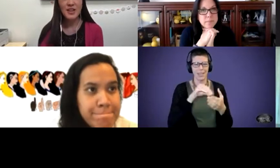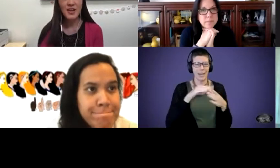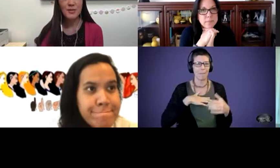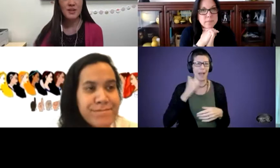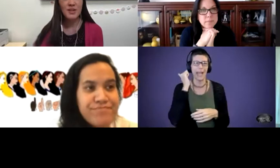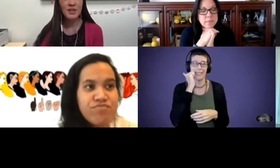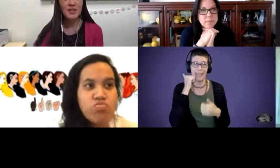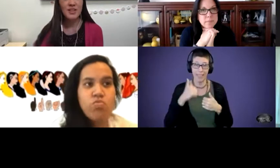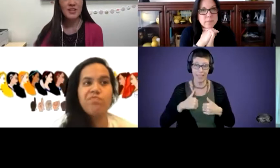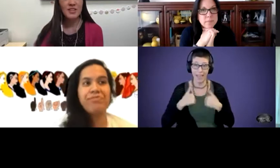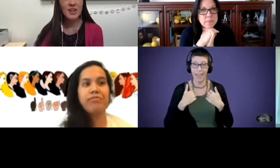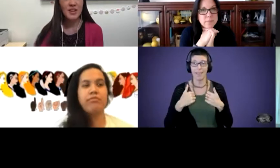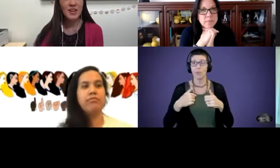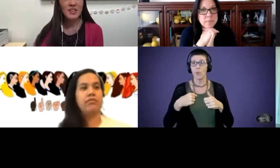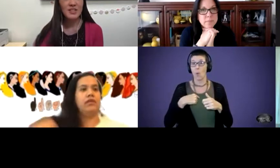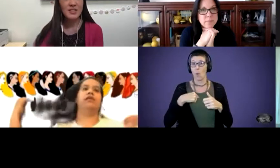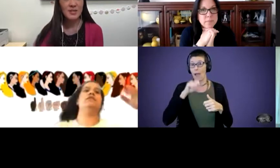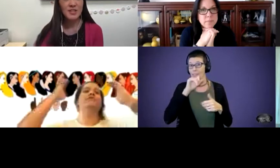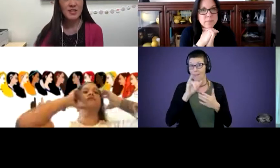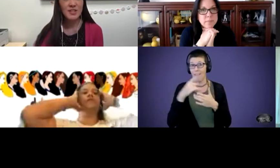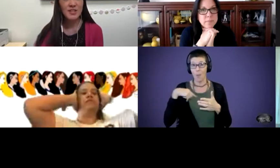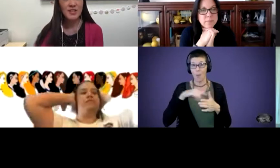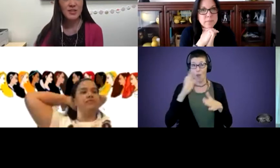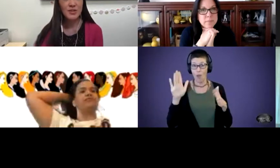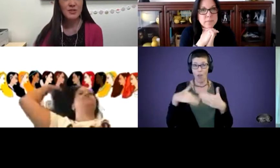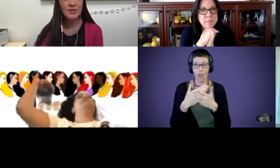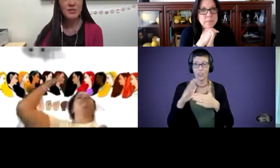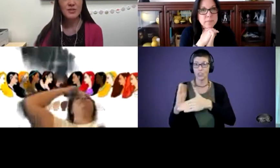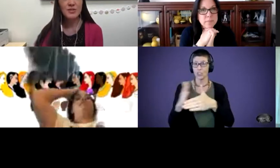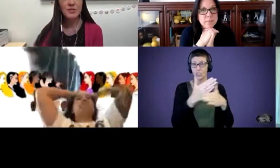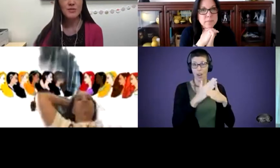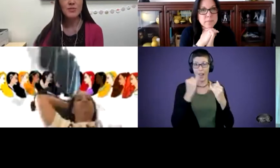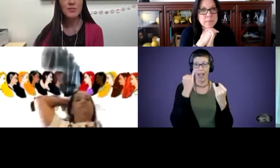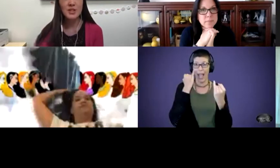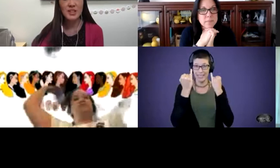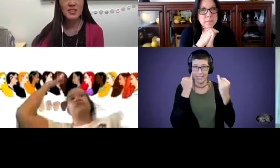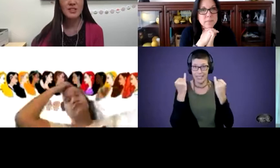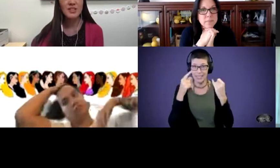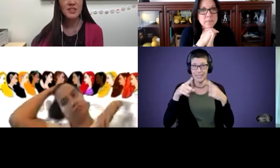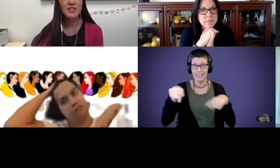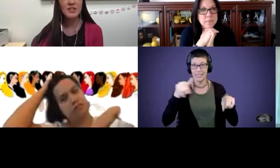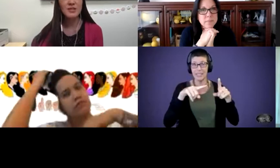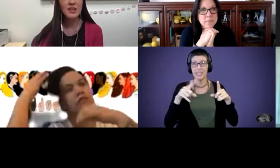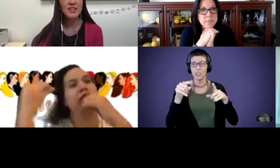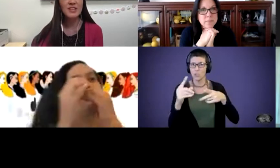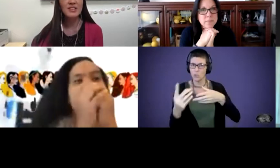we are all sharing ideas with each other to put it into our daily lives to make it easy.